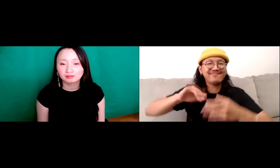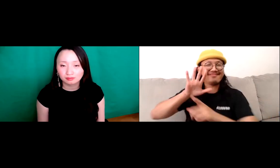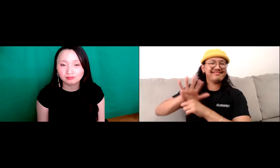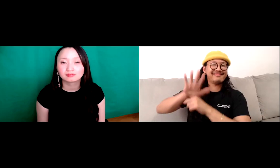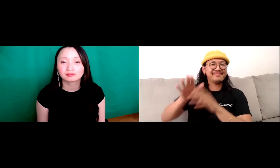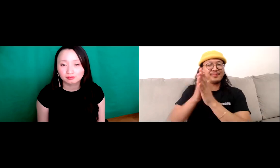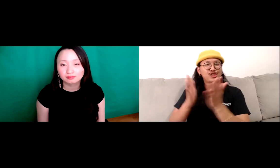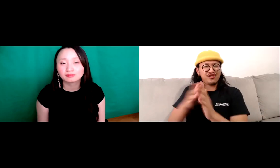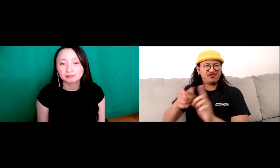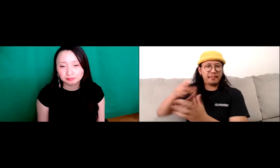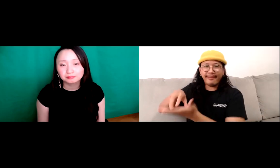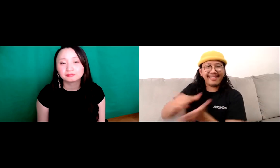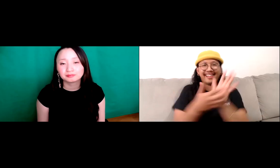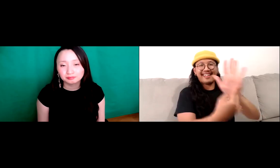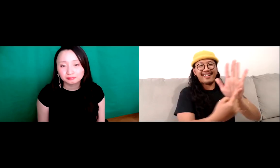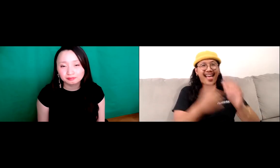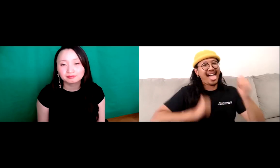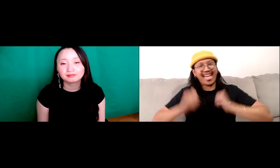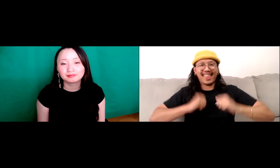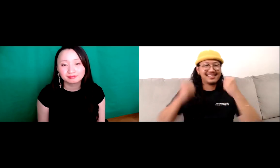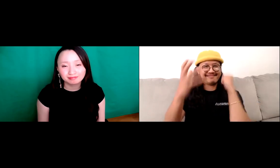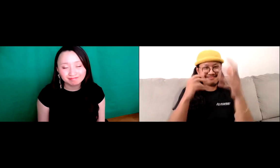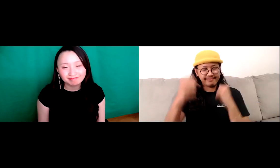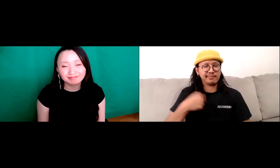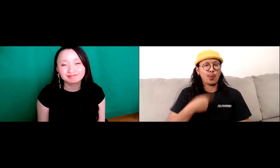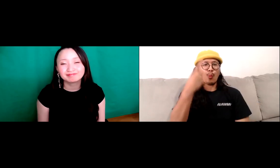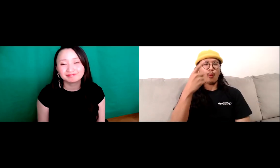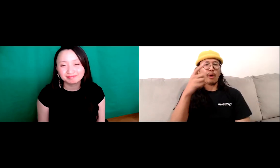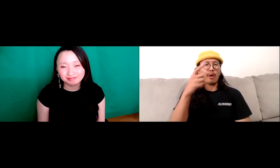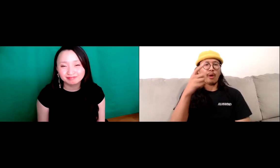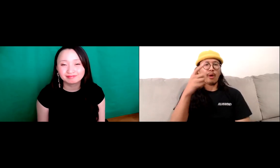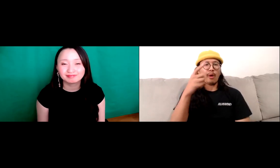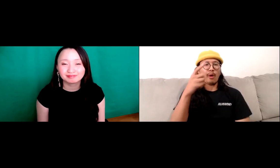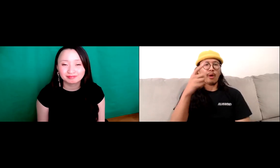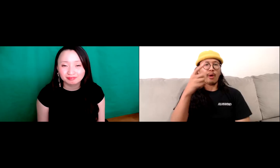So I was at a performance once. And I was performing I was telling reading